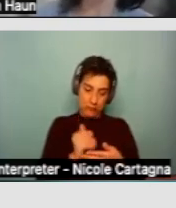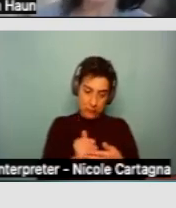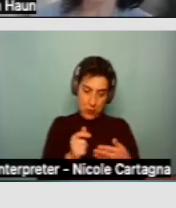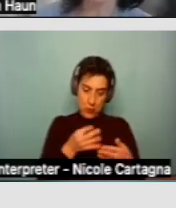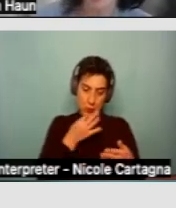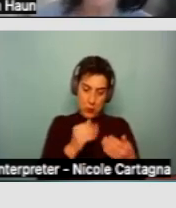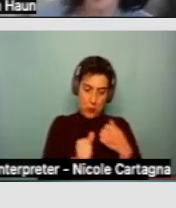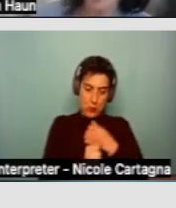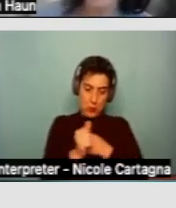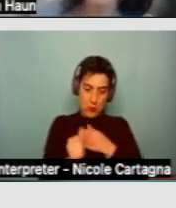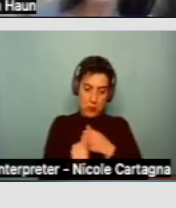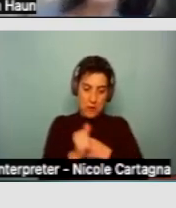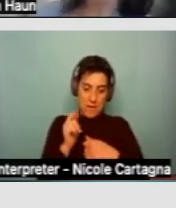or safety.